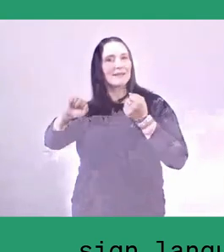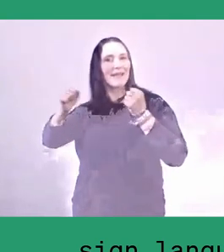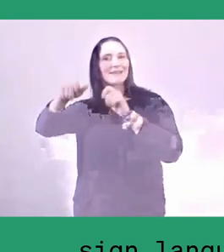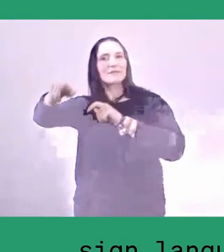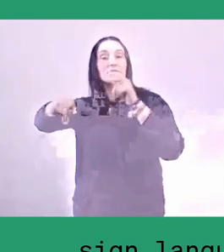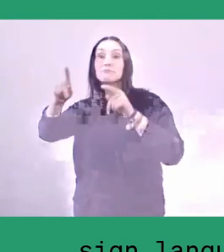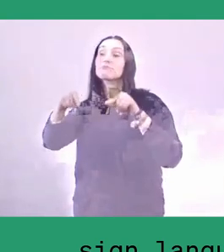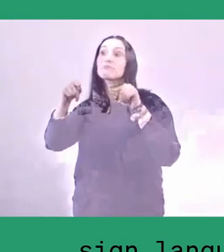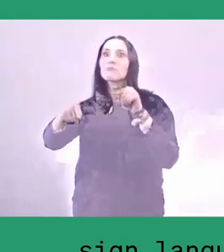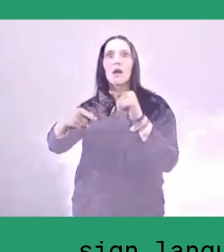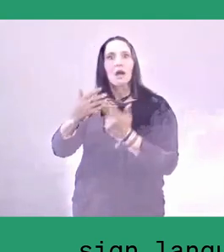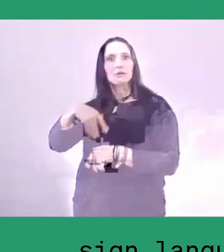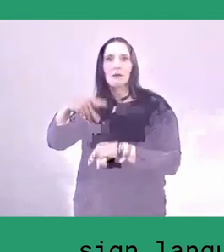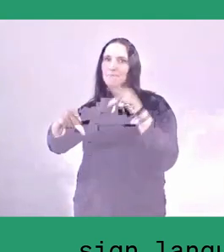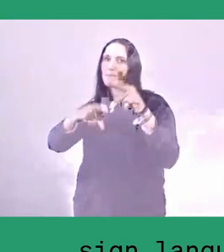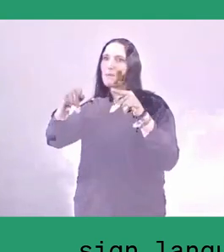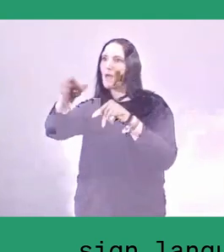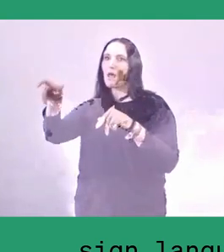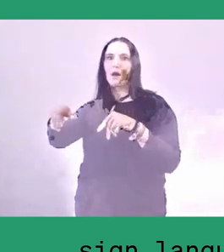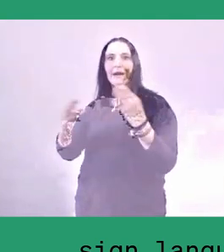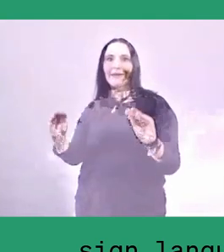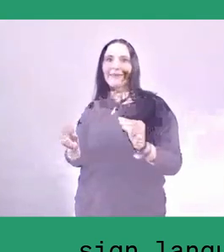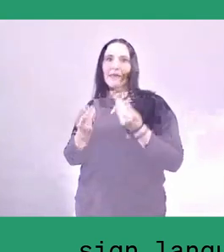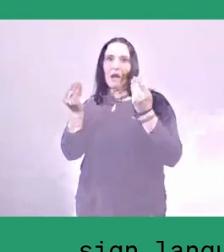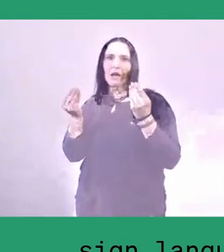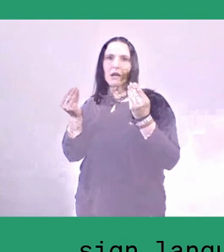there is this inferiority complex